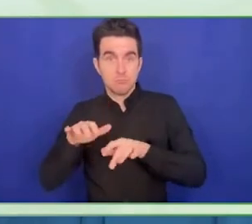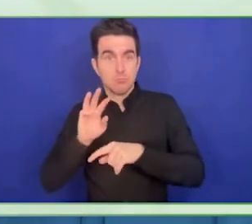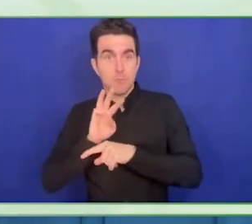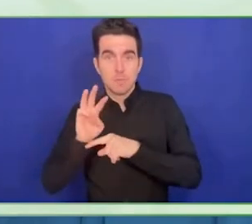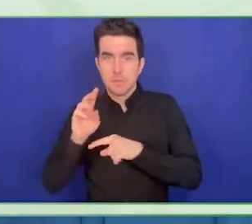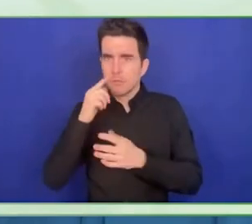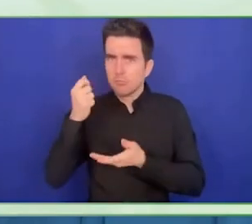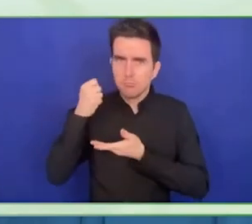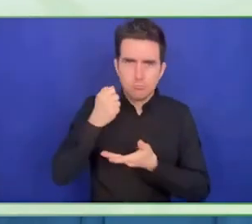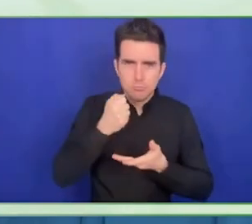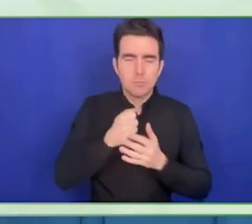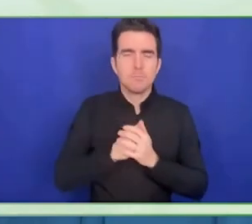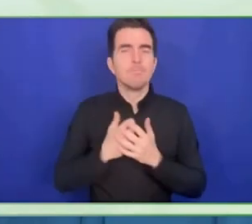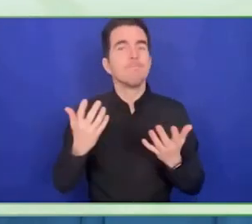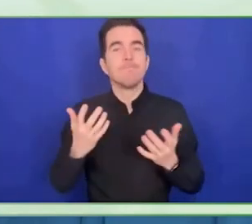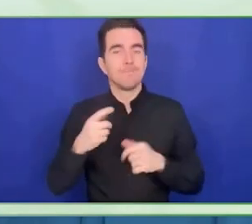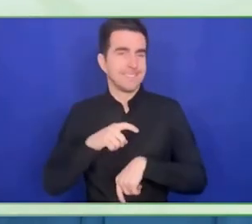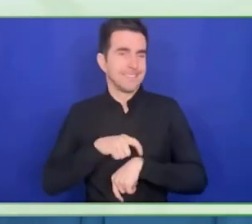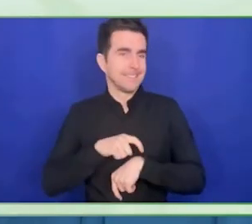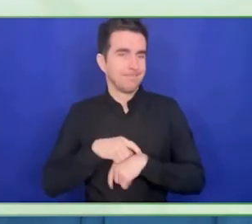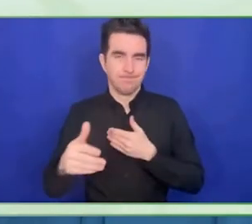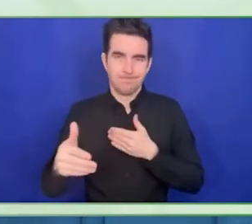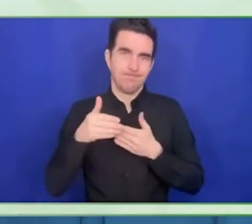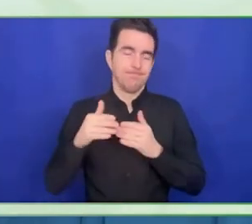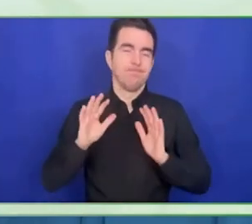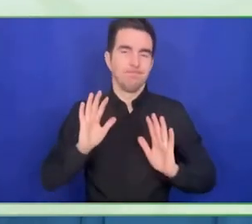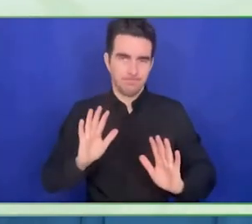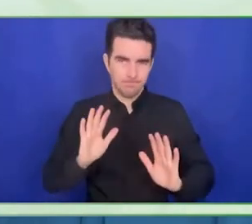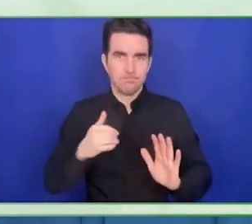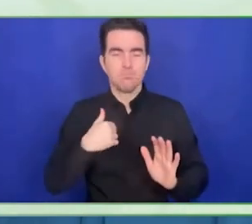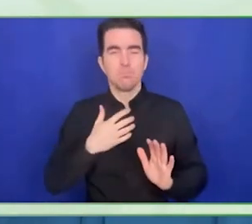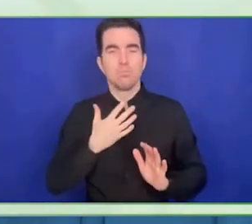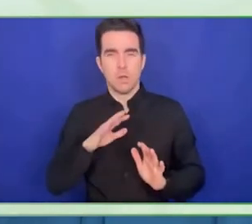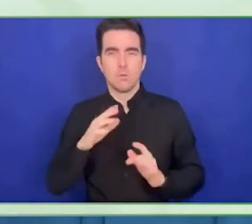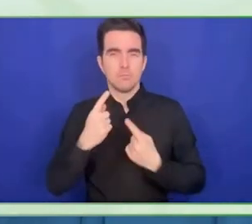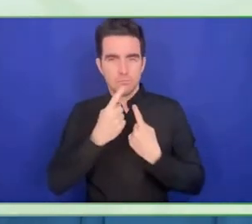000,000 over that time, for projects in the US that have bold